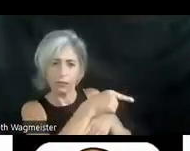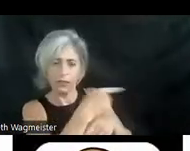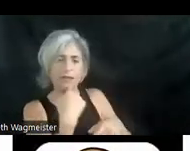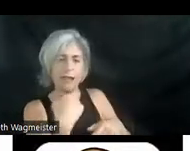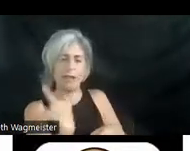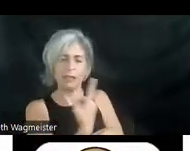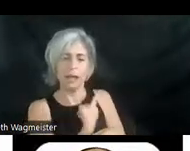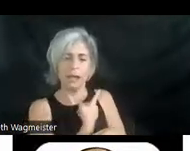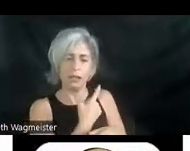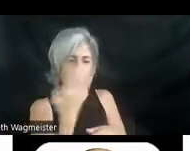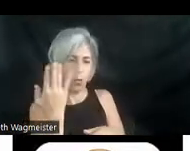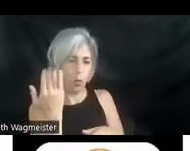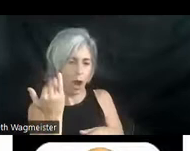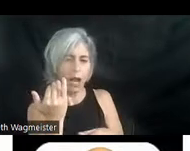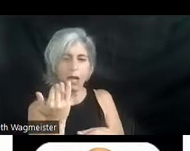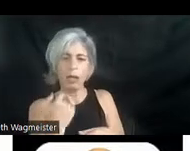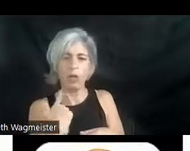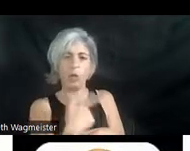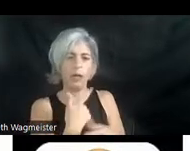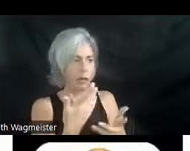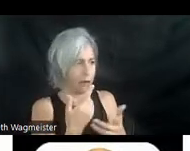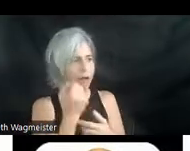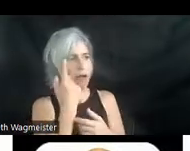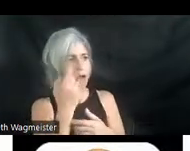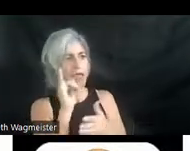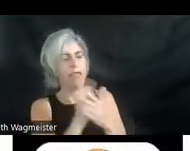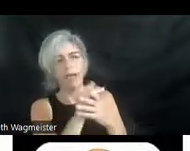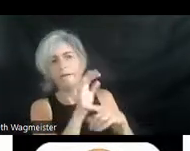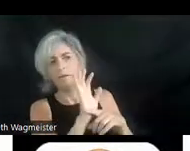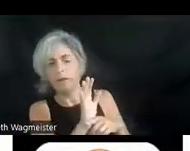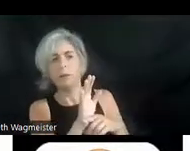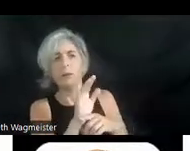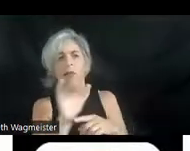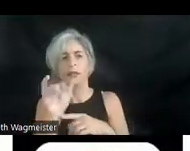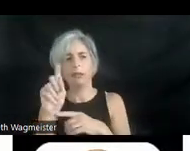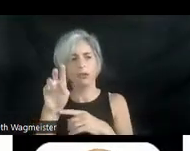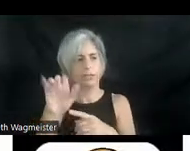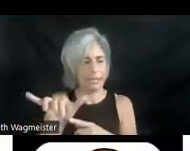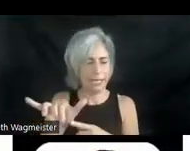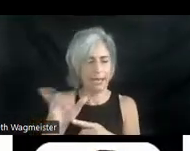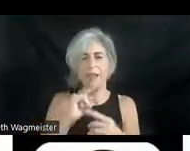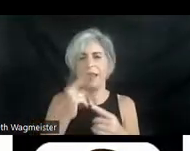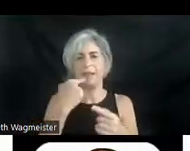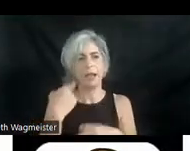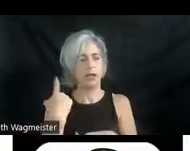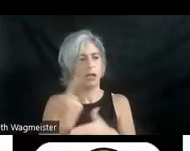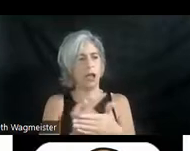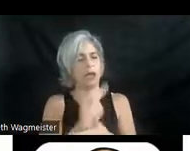because we are clued in to that kind of filmic literacy. That tells us what to describe.